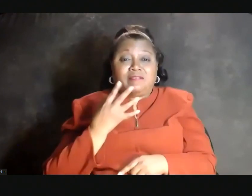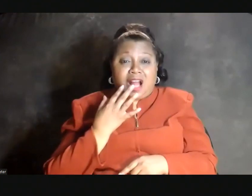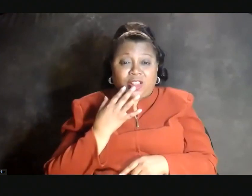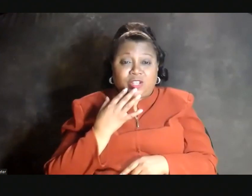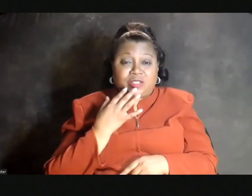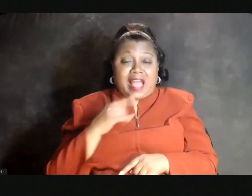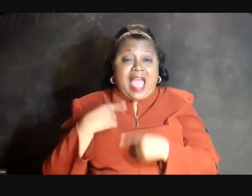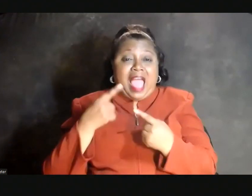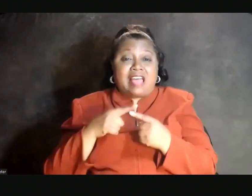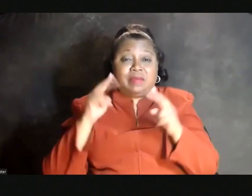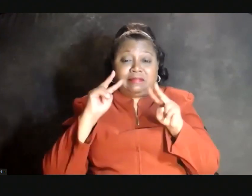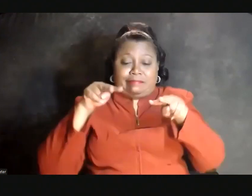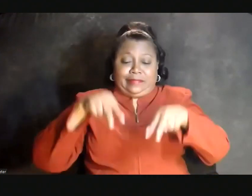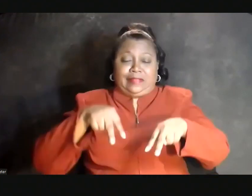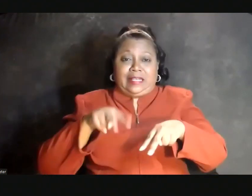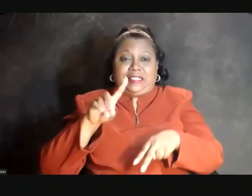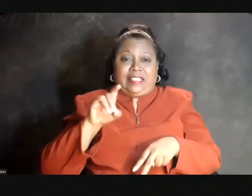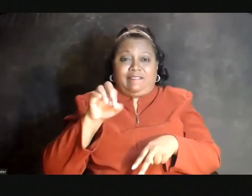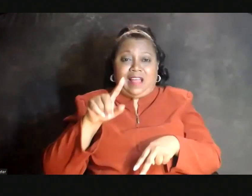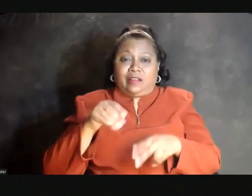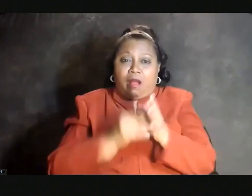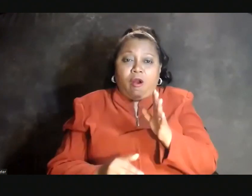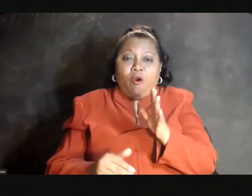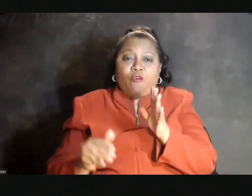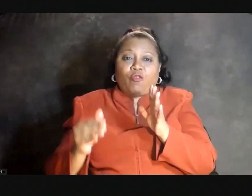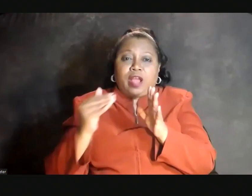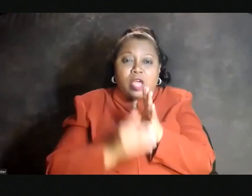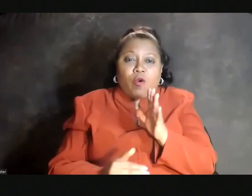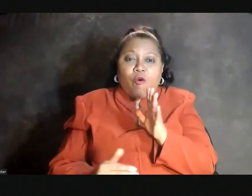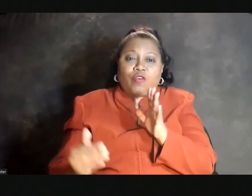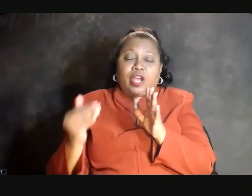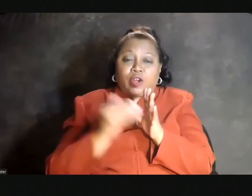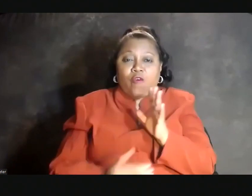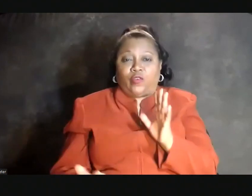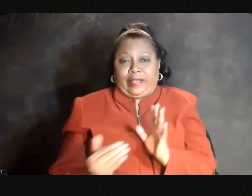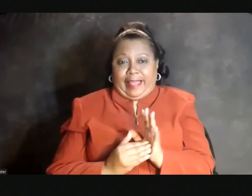have been devalued over and over again.